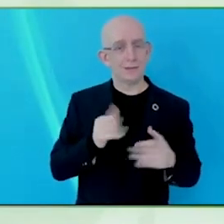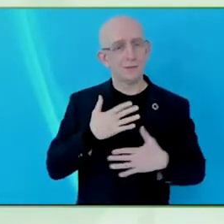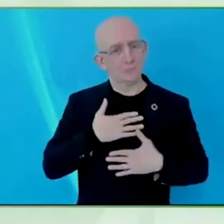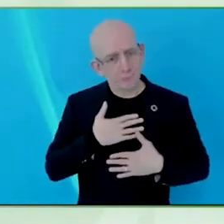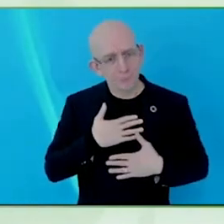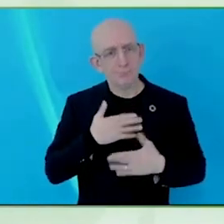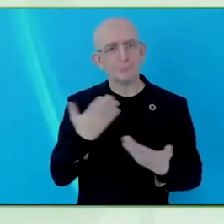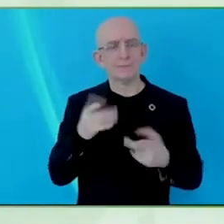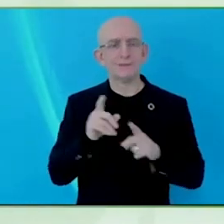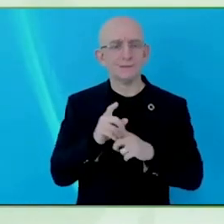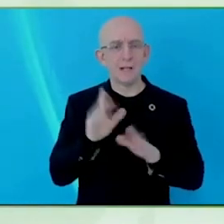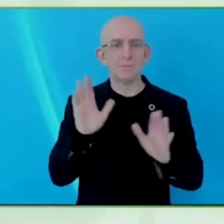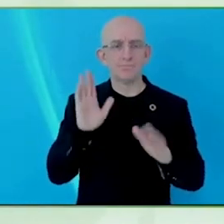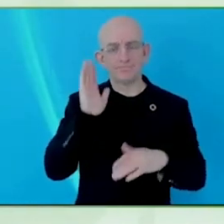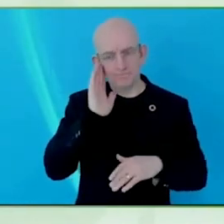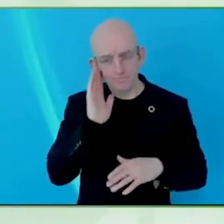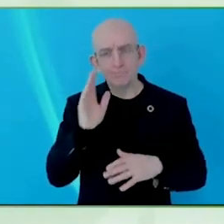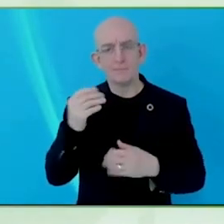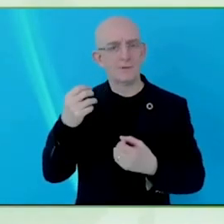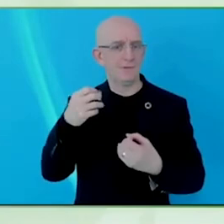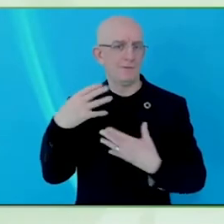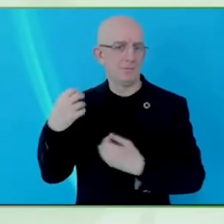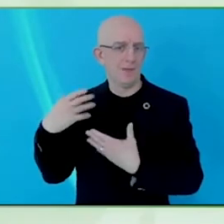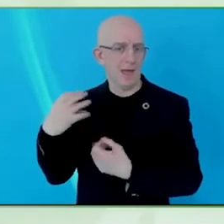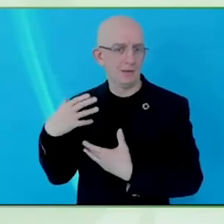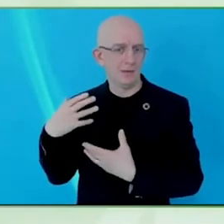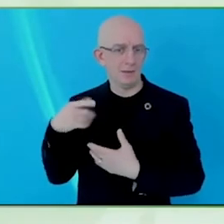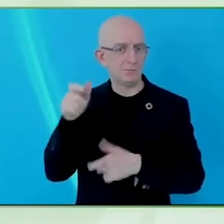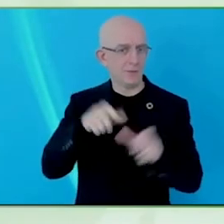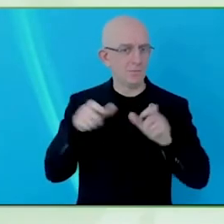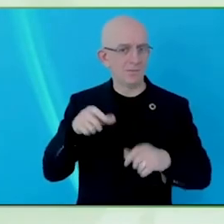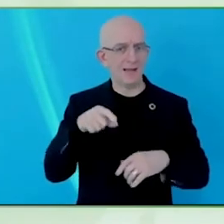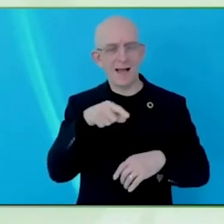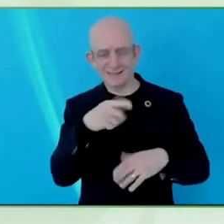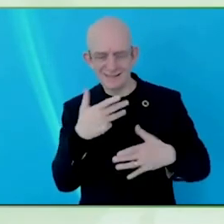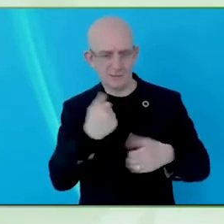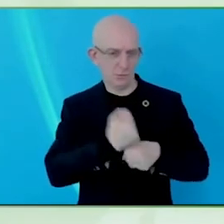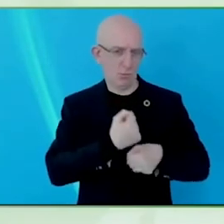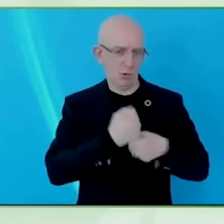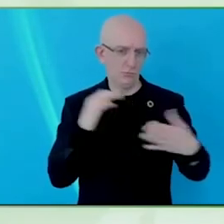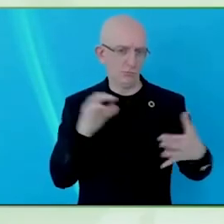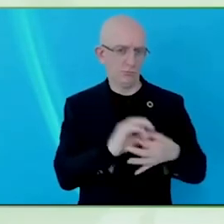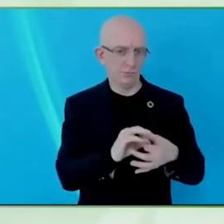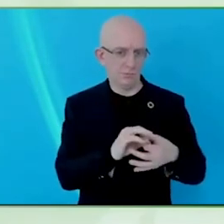first is recognising there is community that we challenge but